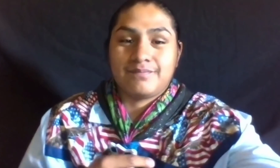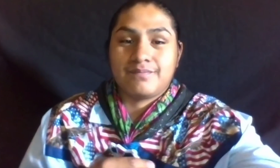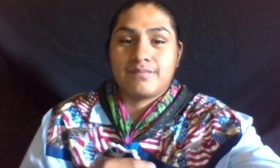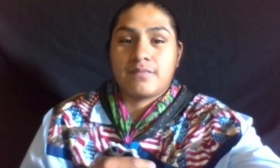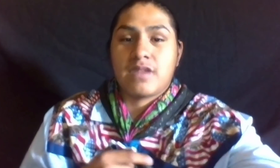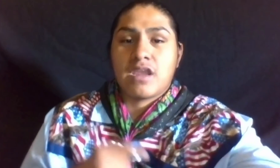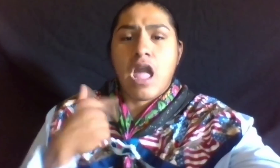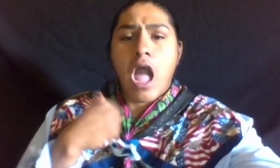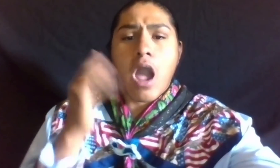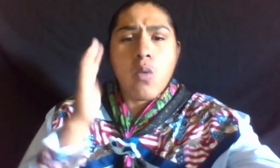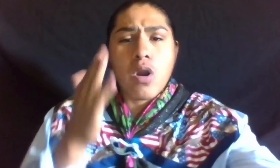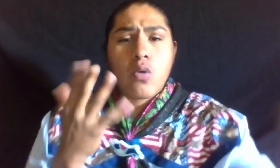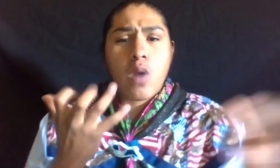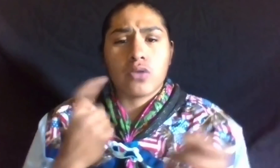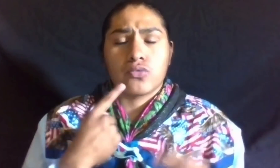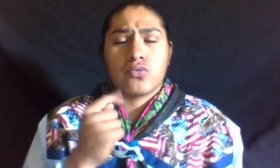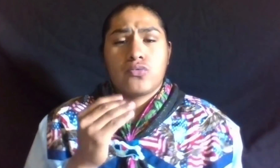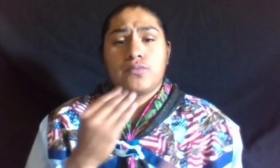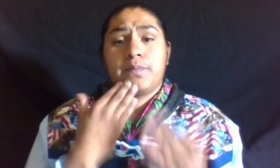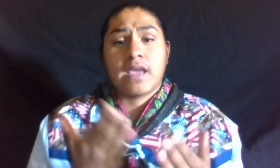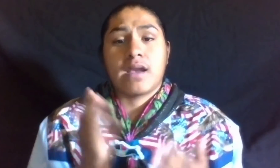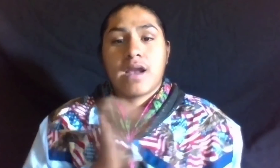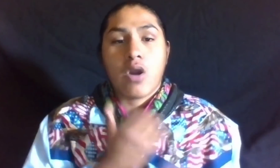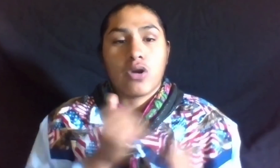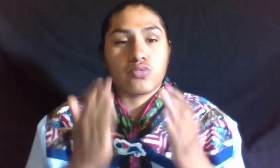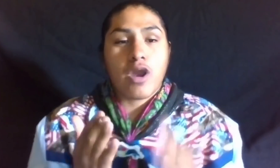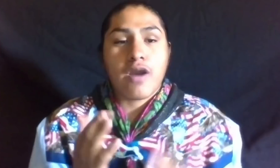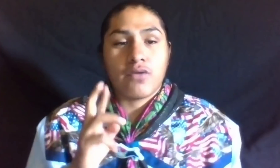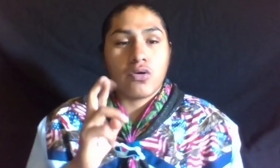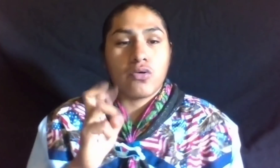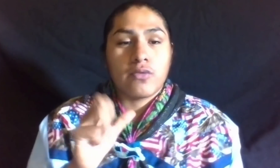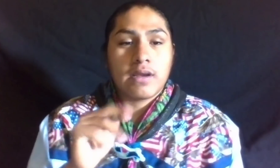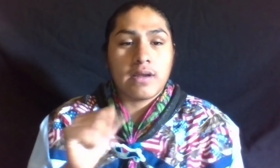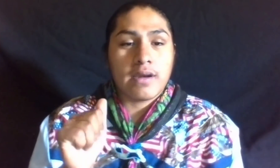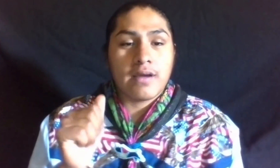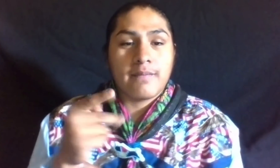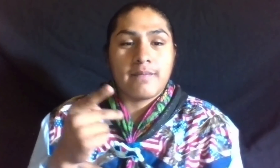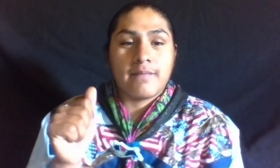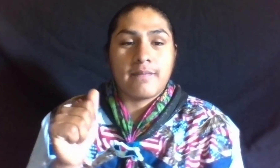SO I WOULD LIKE TO THANK OUR DRIVER RENA PABLO,